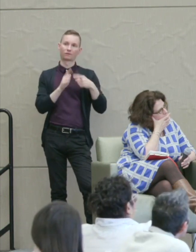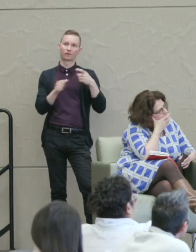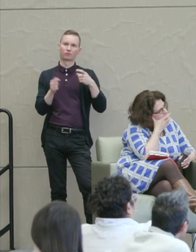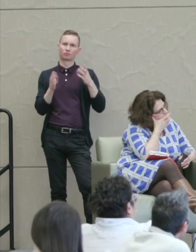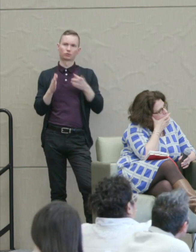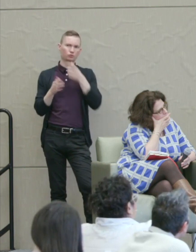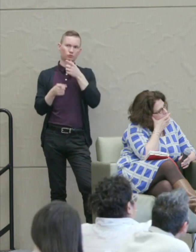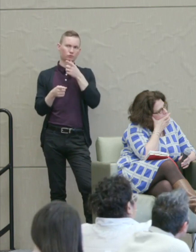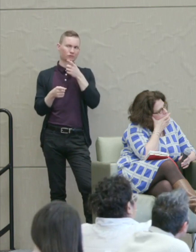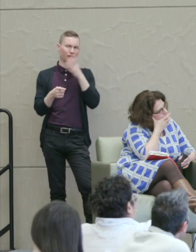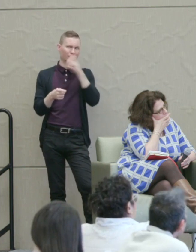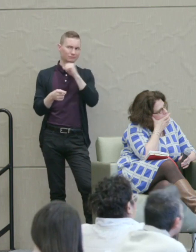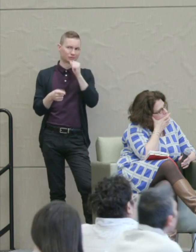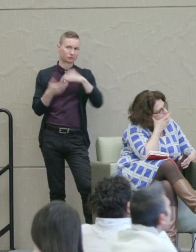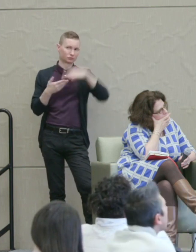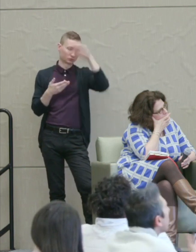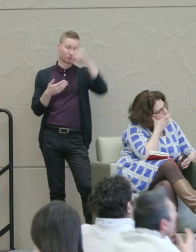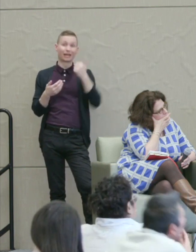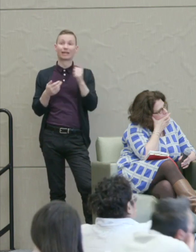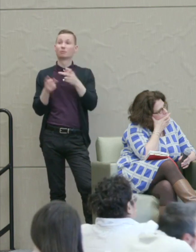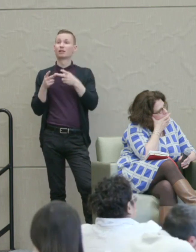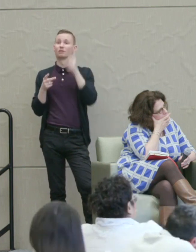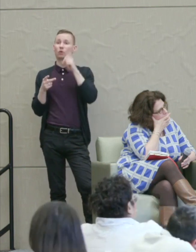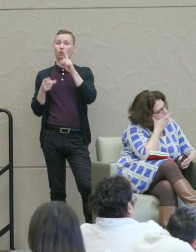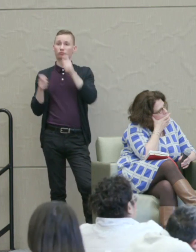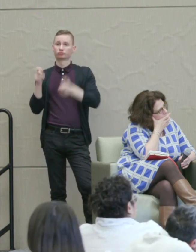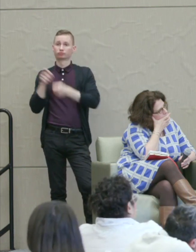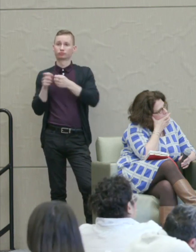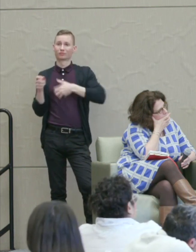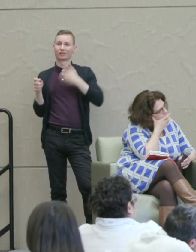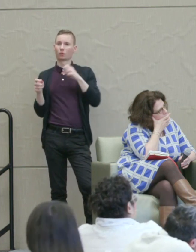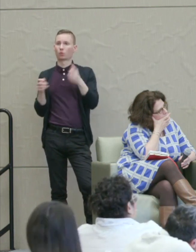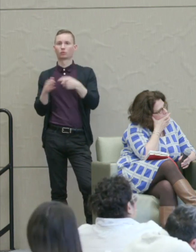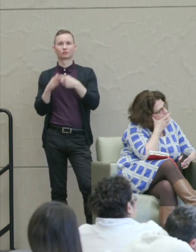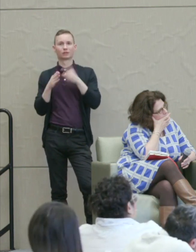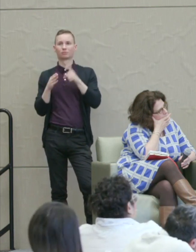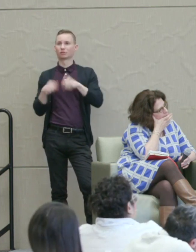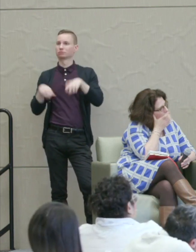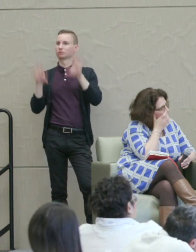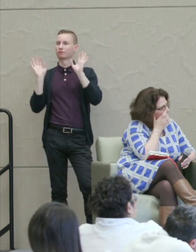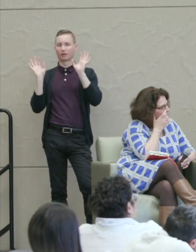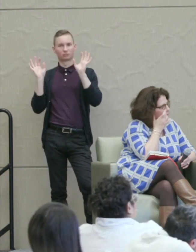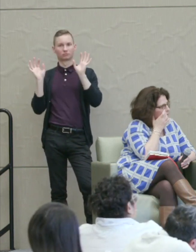Is there any place for retributive anger or is it necessary to abandon all together?